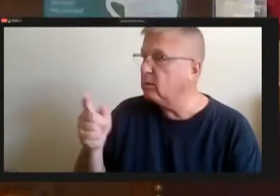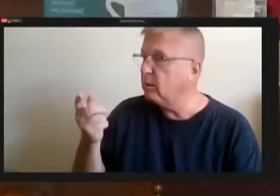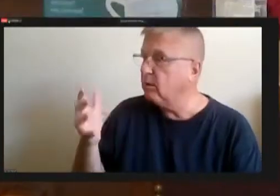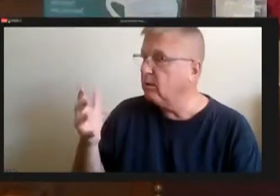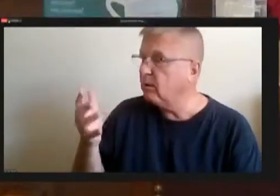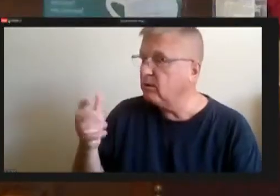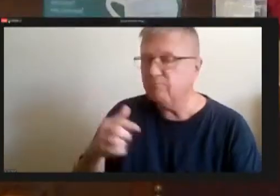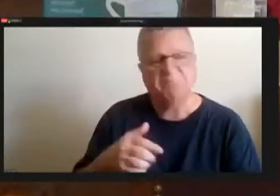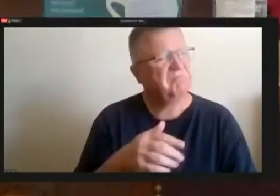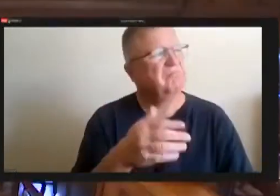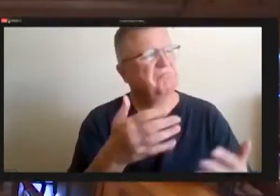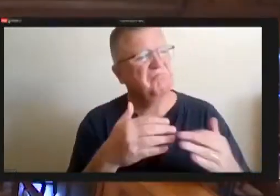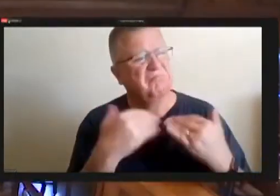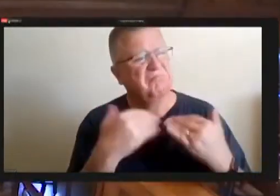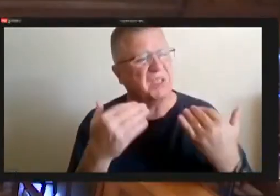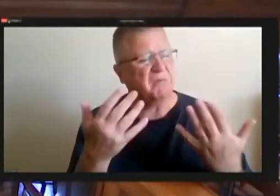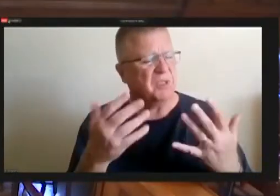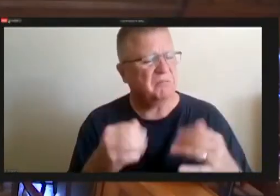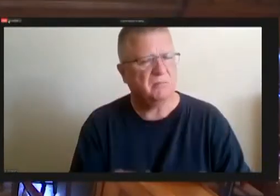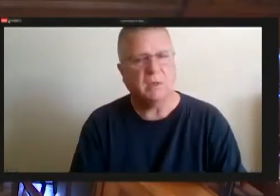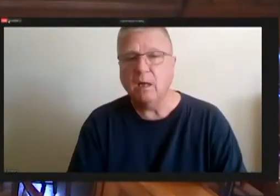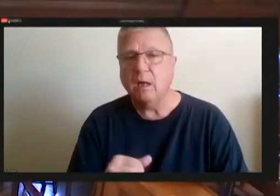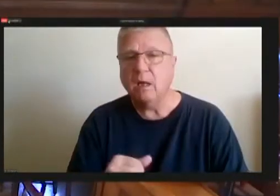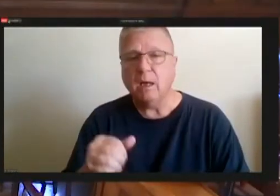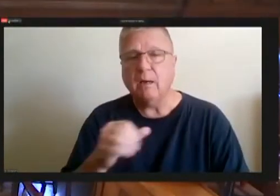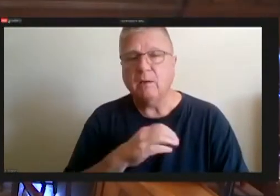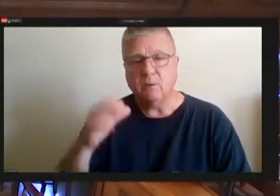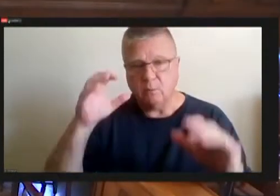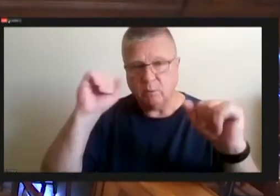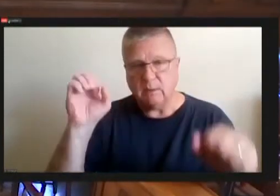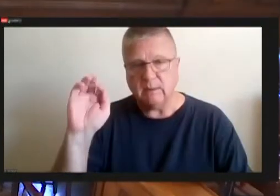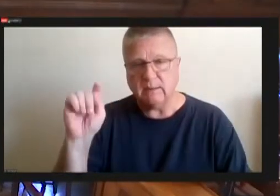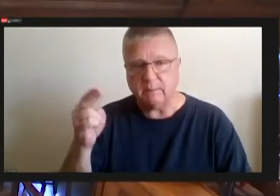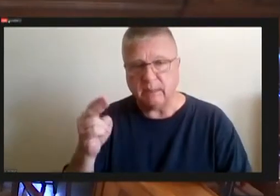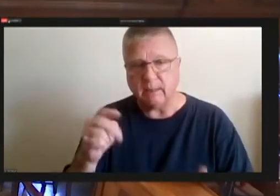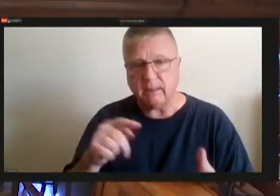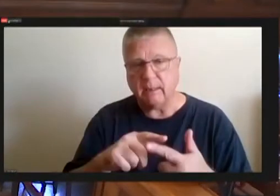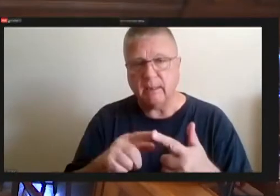Okay, Council President Smith fallback comes from Burgess and custom calc you. Thank you.